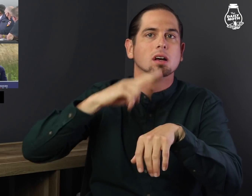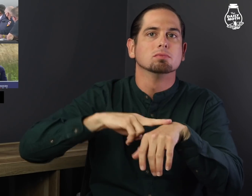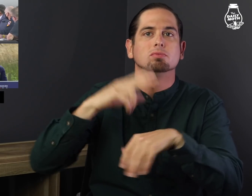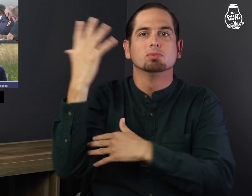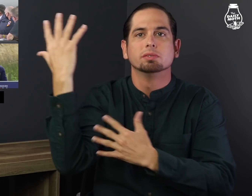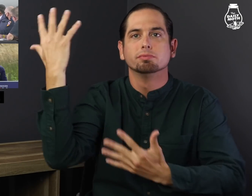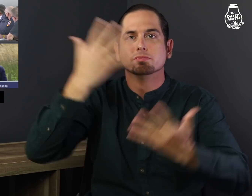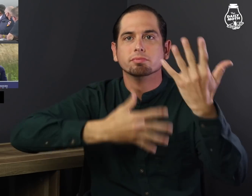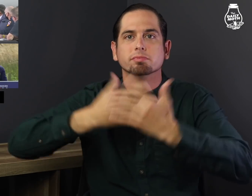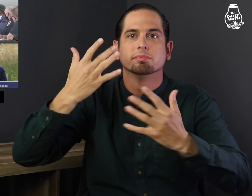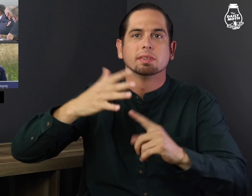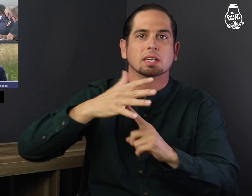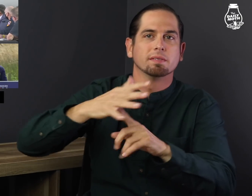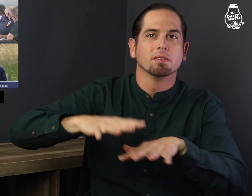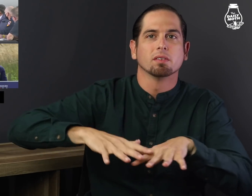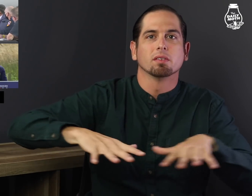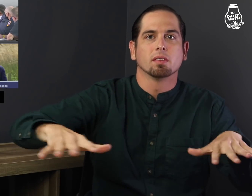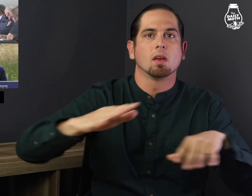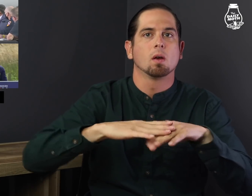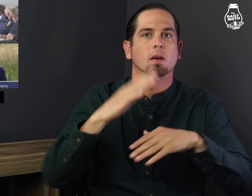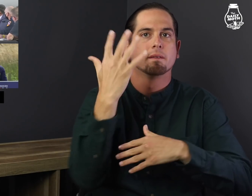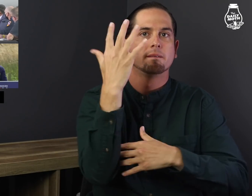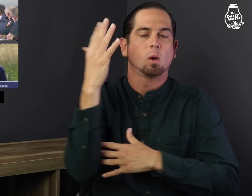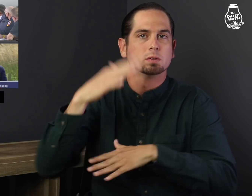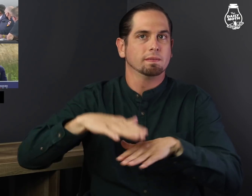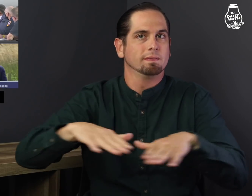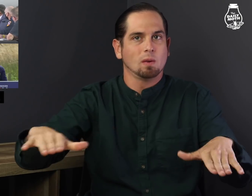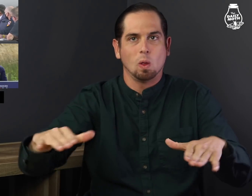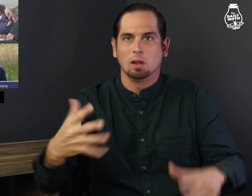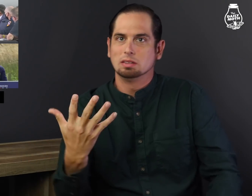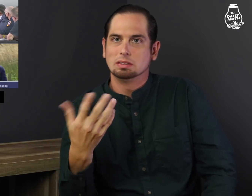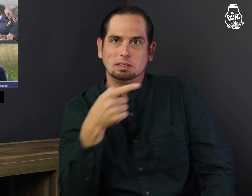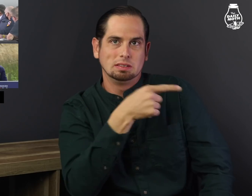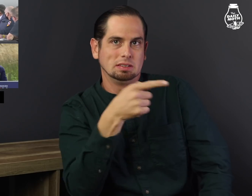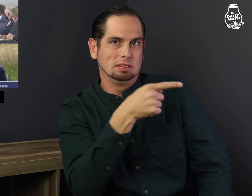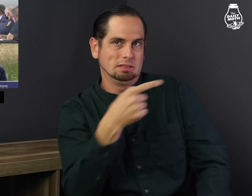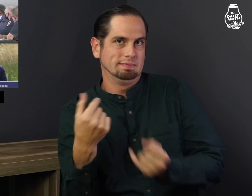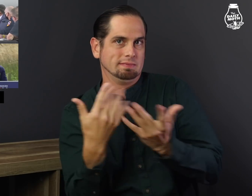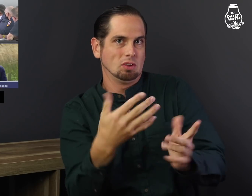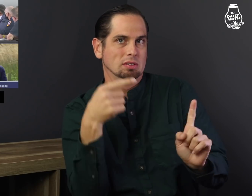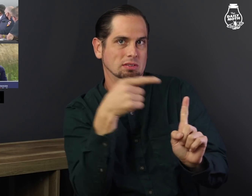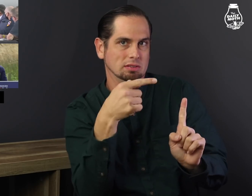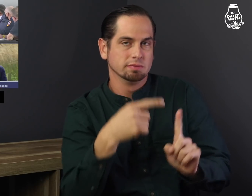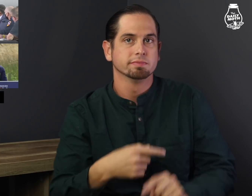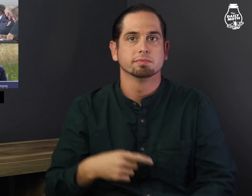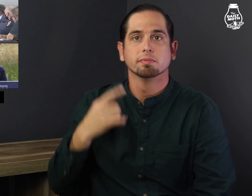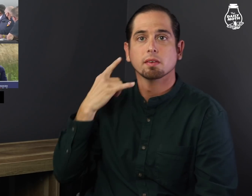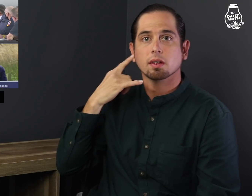natural debris on the forest floors,